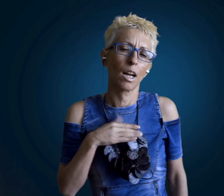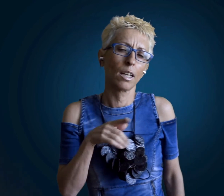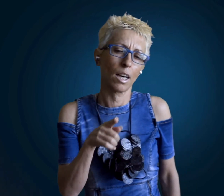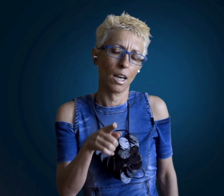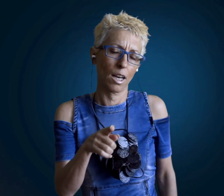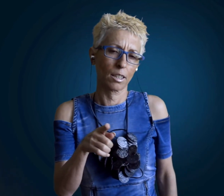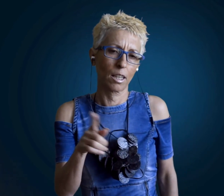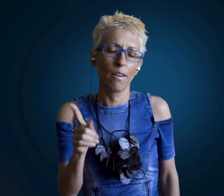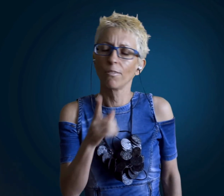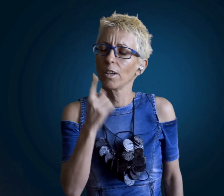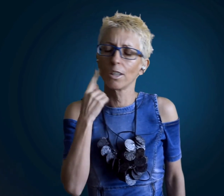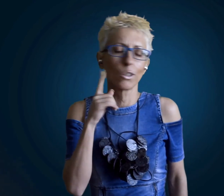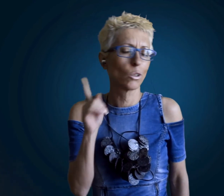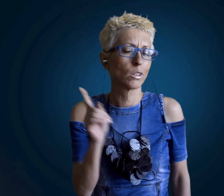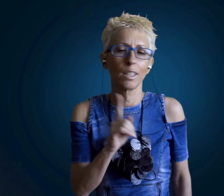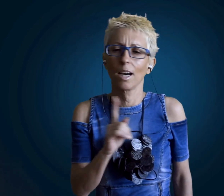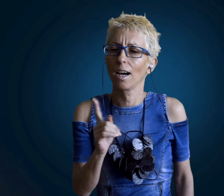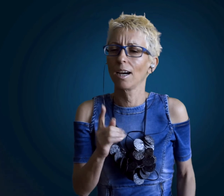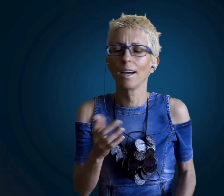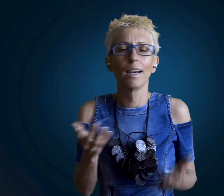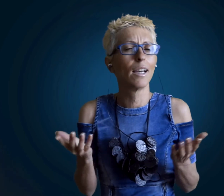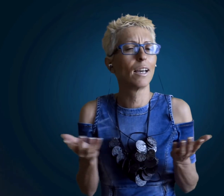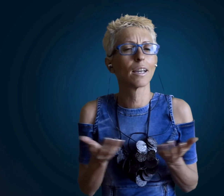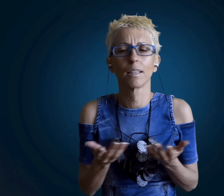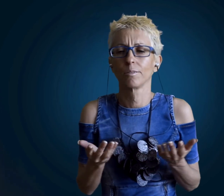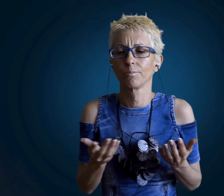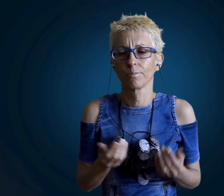I want to you and don't know how